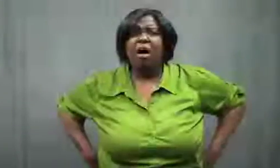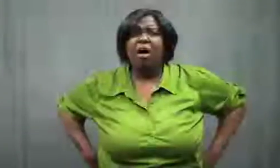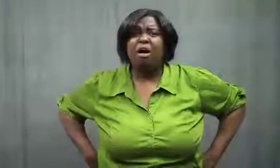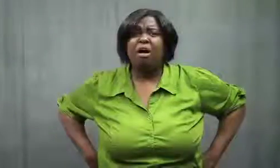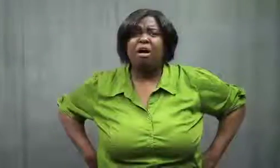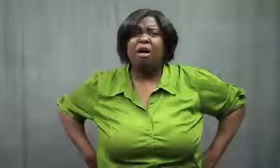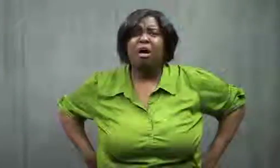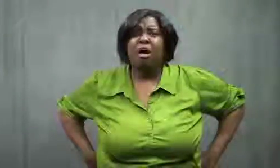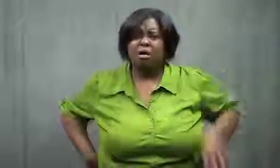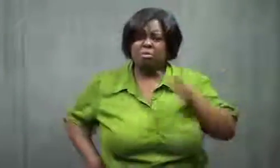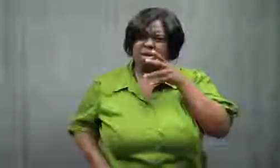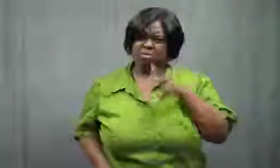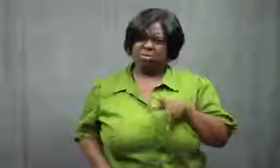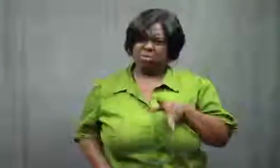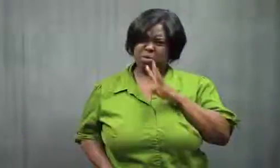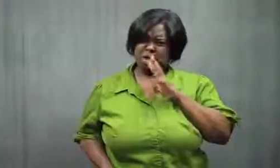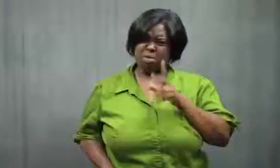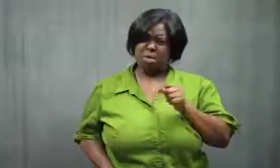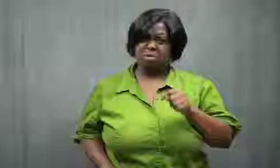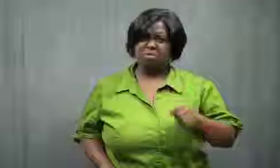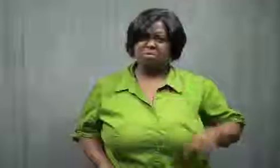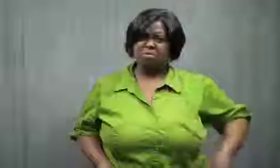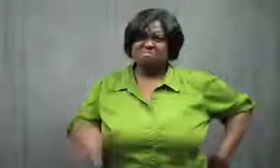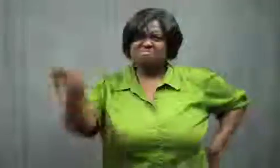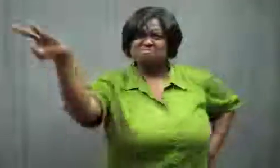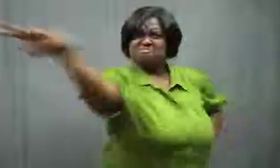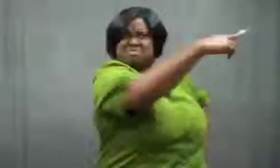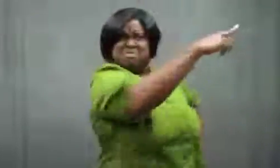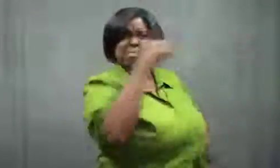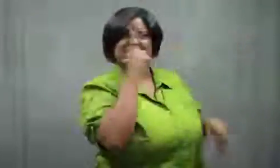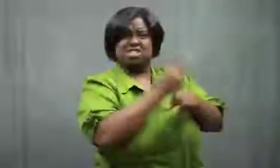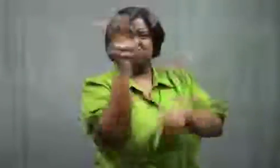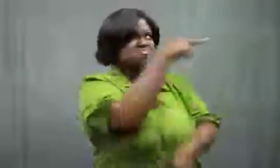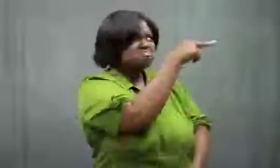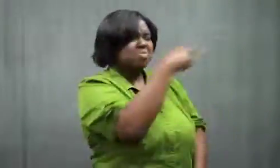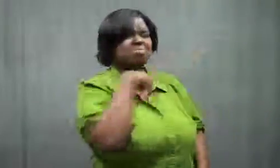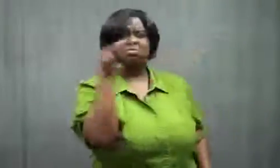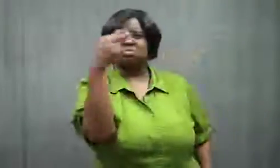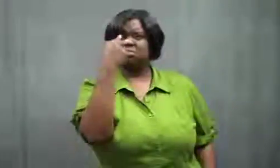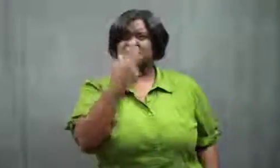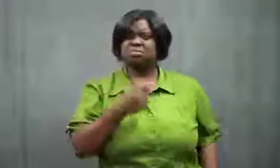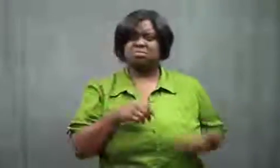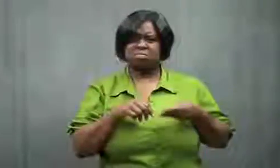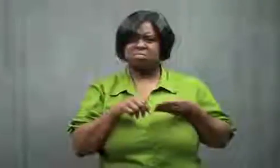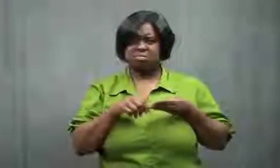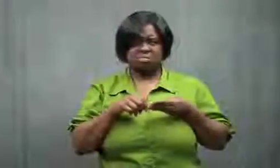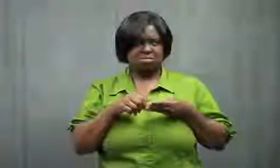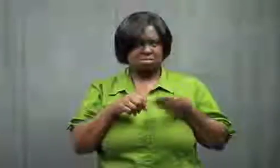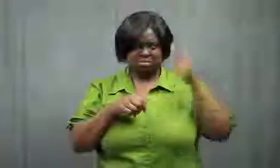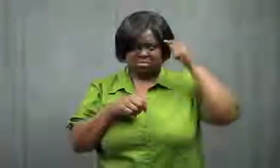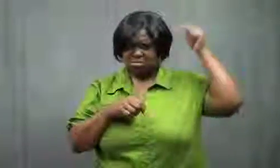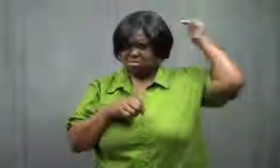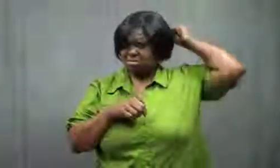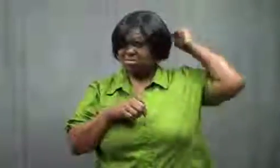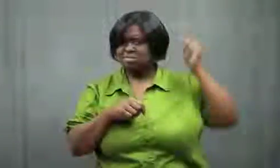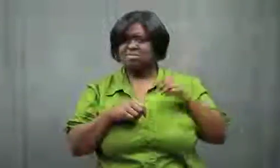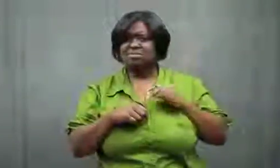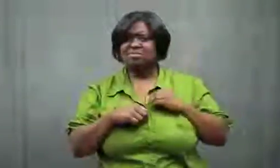My mother said, "What are you talking about?"